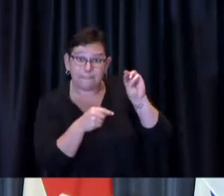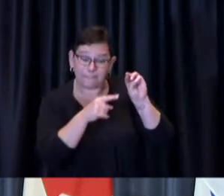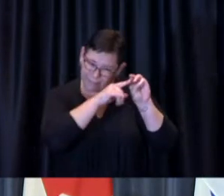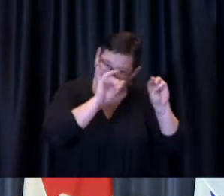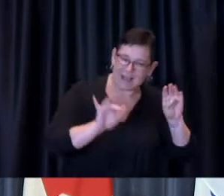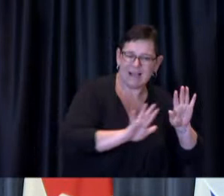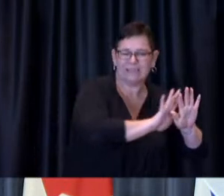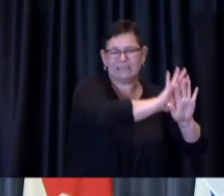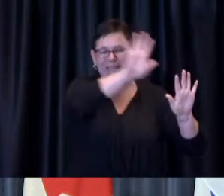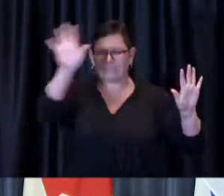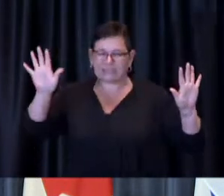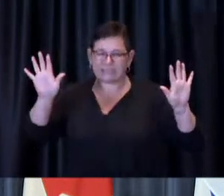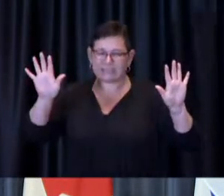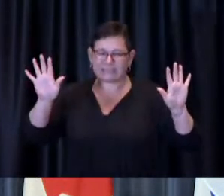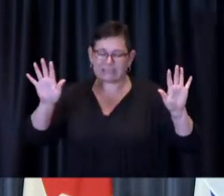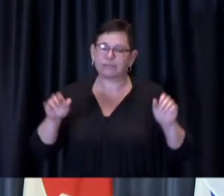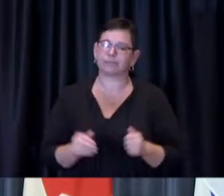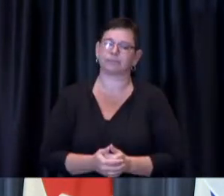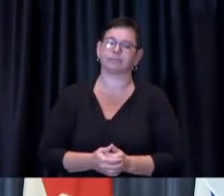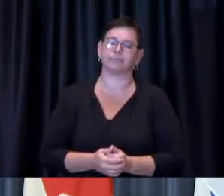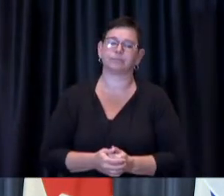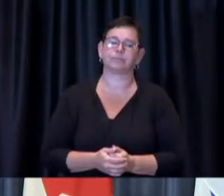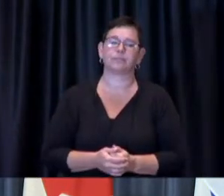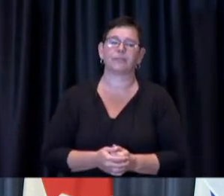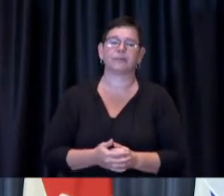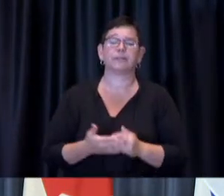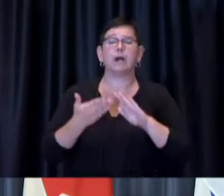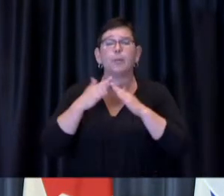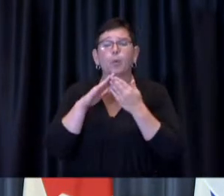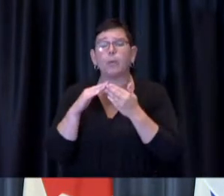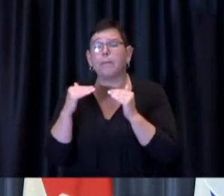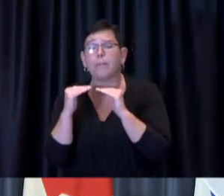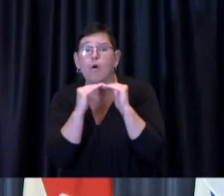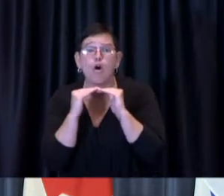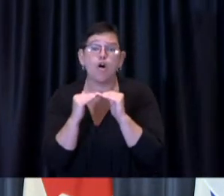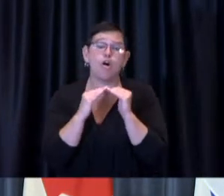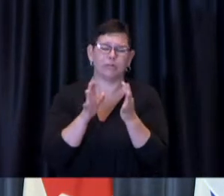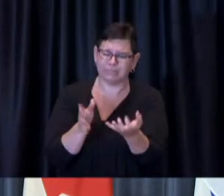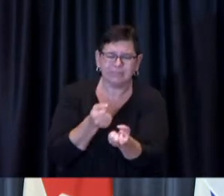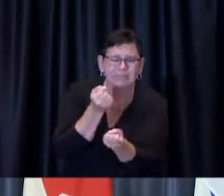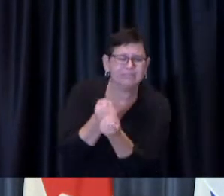community partners and extensive community ambassador-led multilingual canvassing.